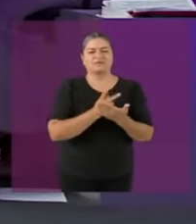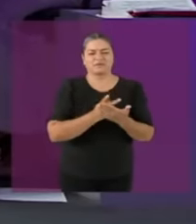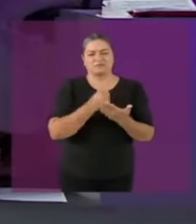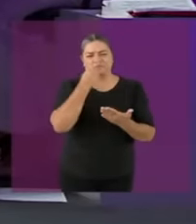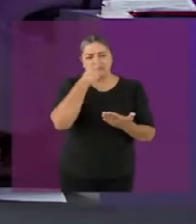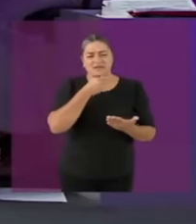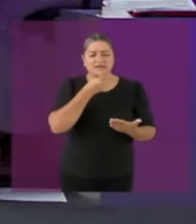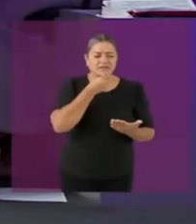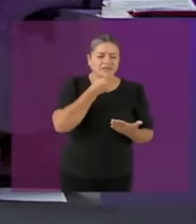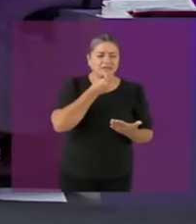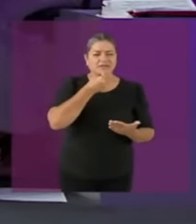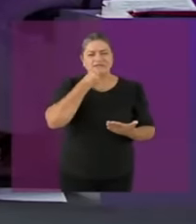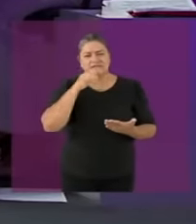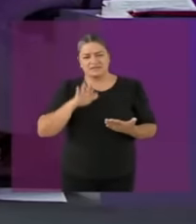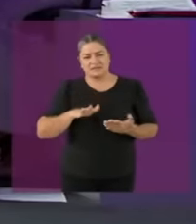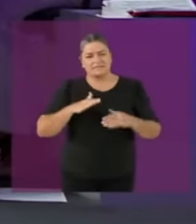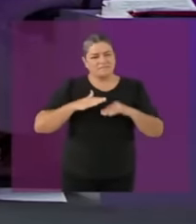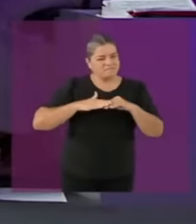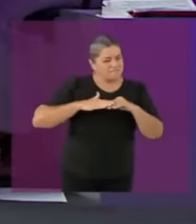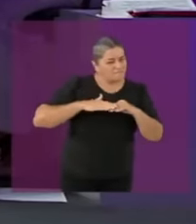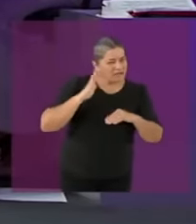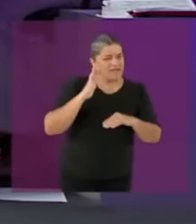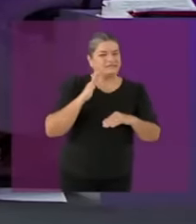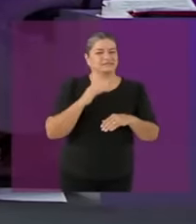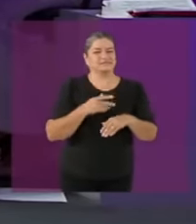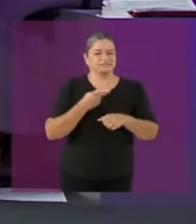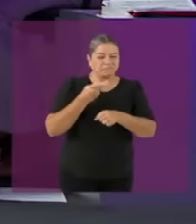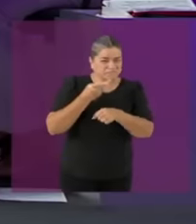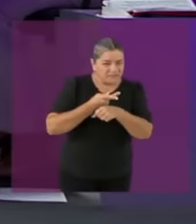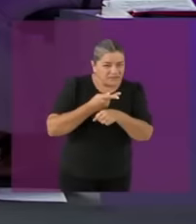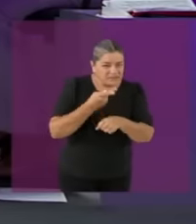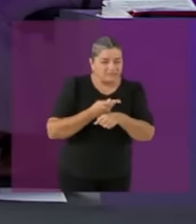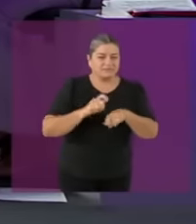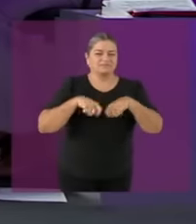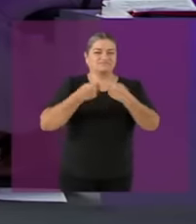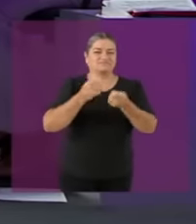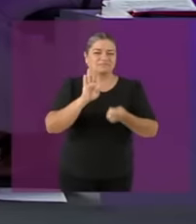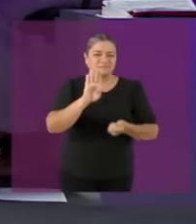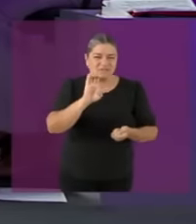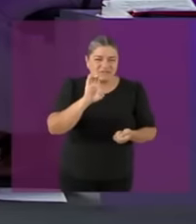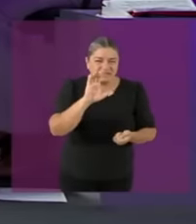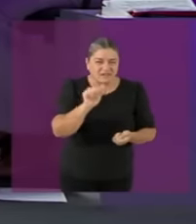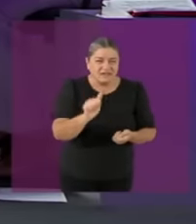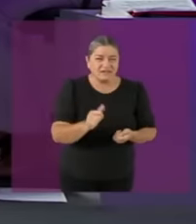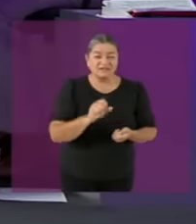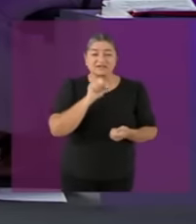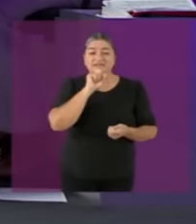universities and we are of course proposing an increase in the minimum wage that is established in